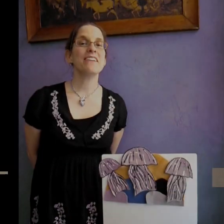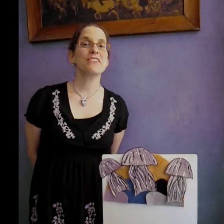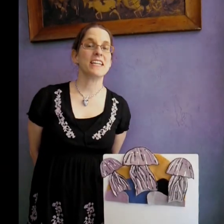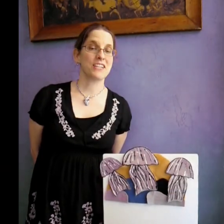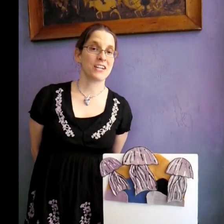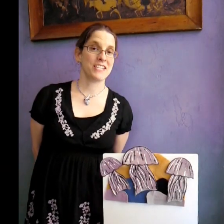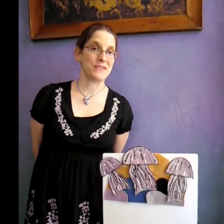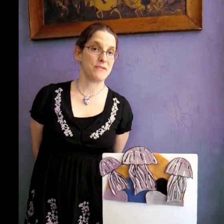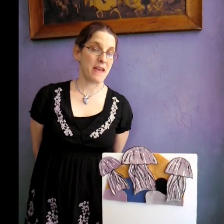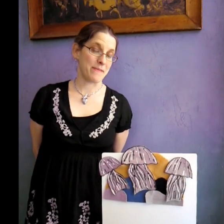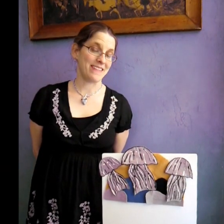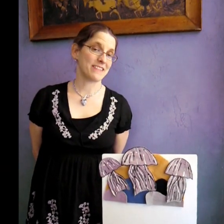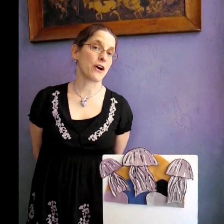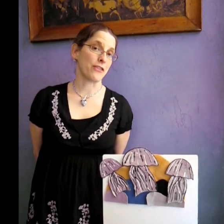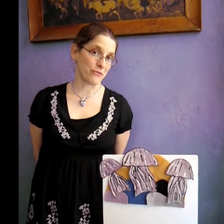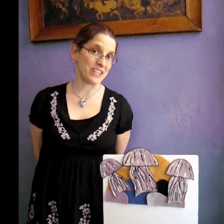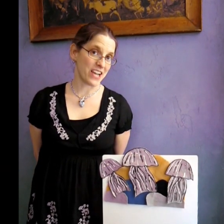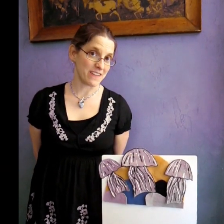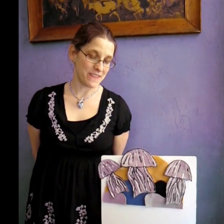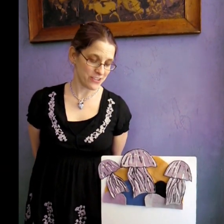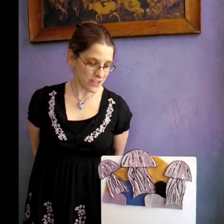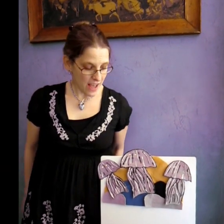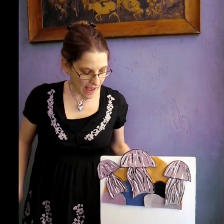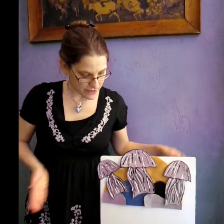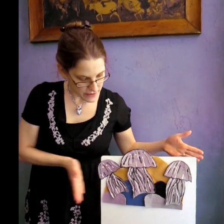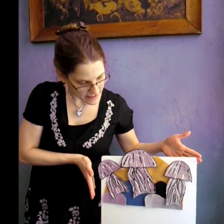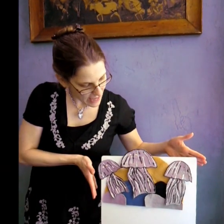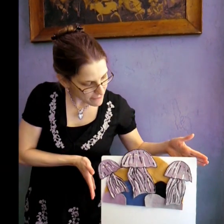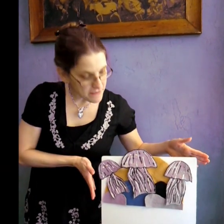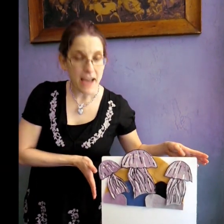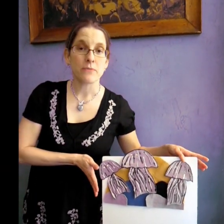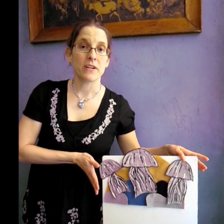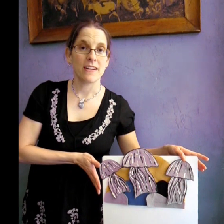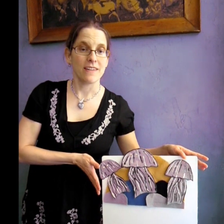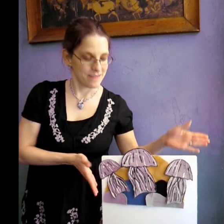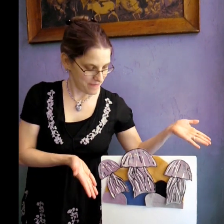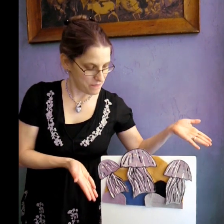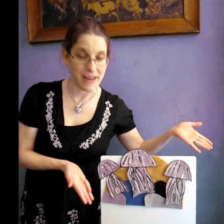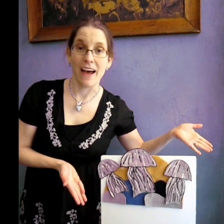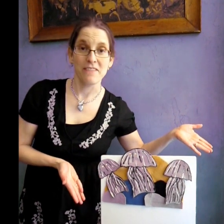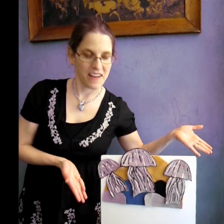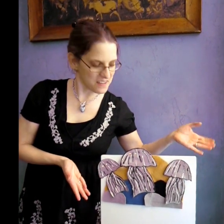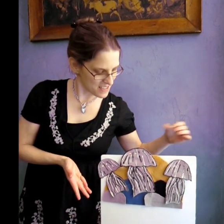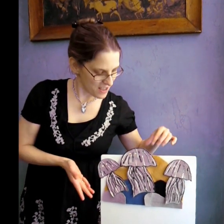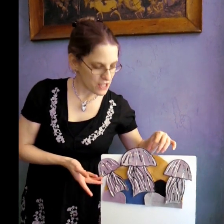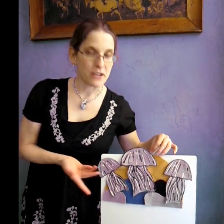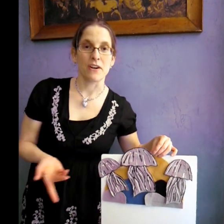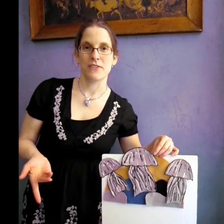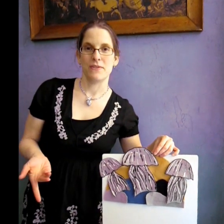Here's a great song to use with babies. It's called "Three Jellyfish". As you can see, I have a flannelboard here. I made it out of felt.